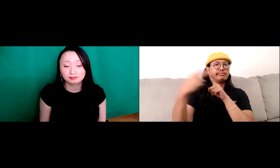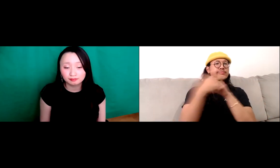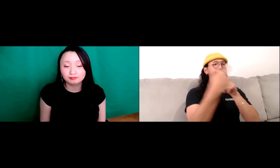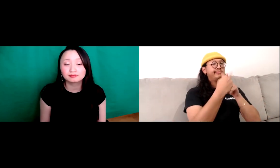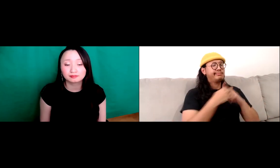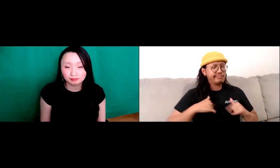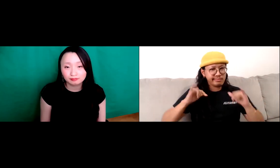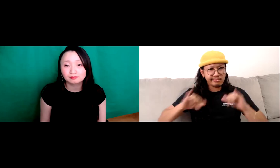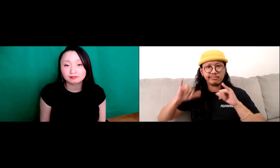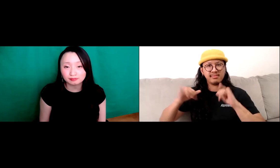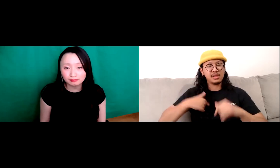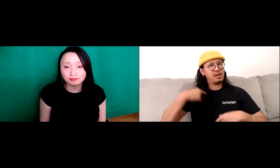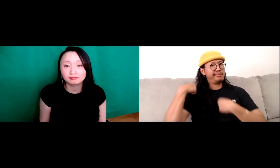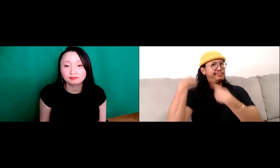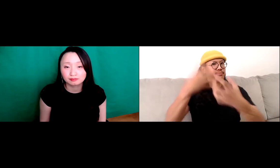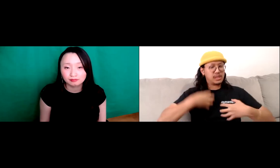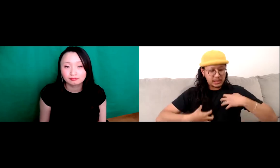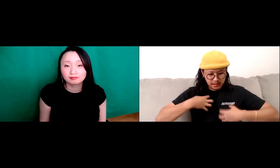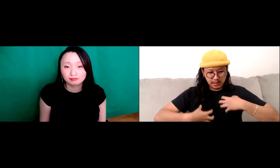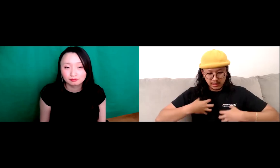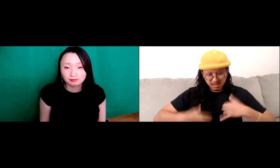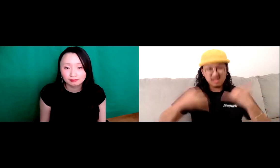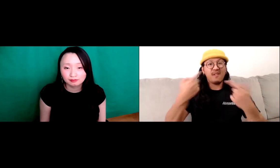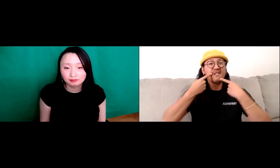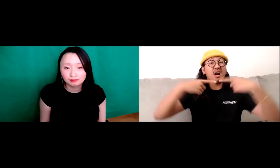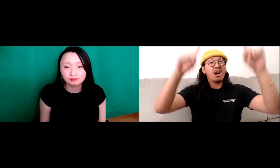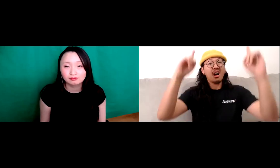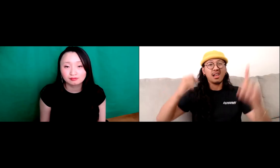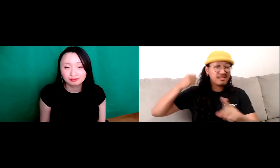allowing people's experiences, you know influenced me.